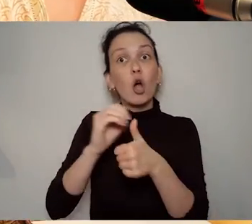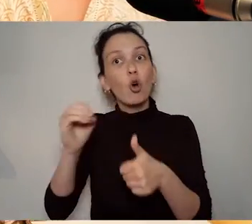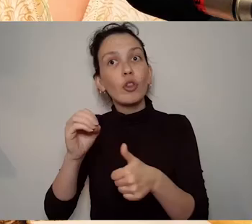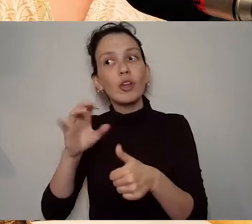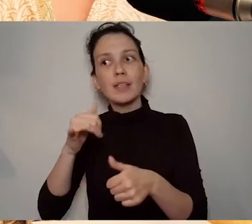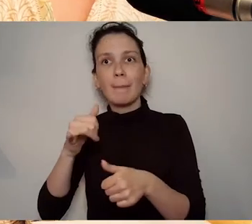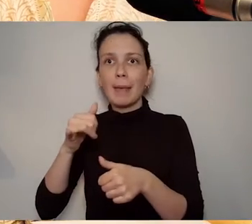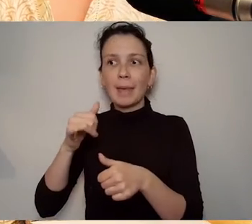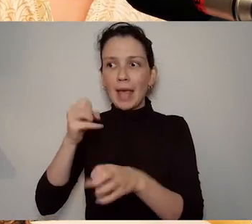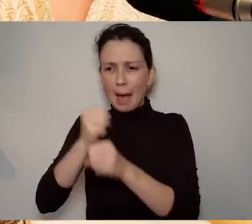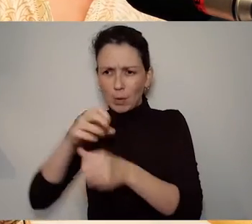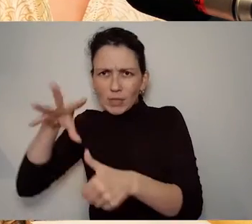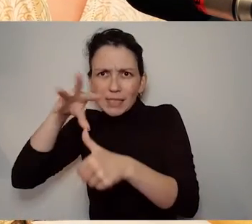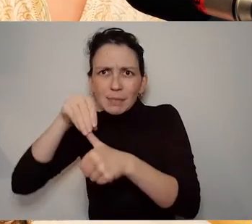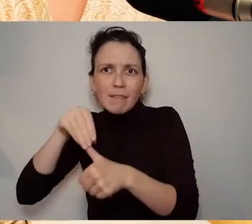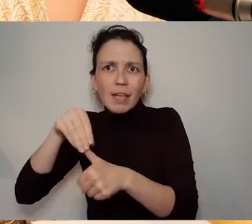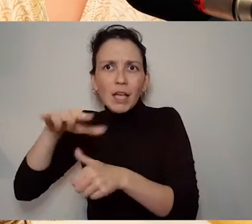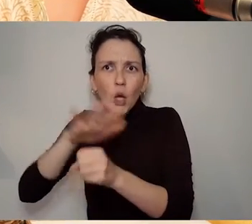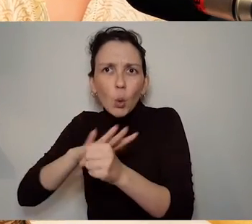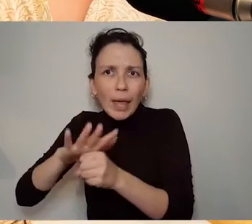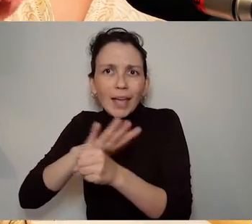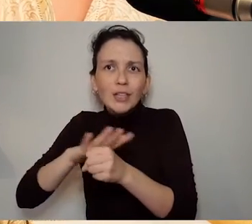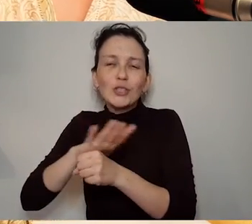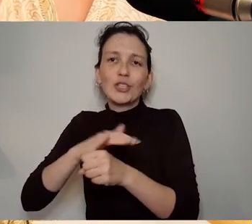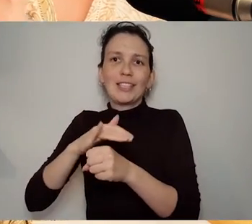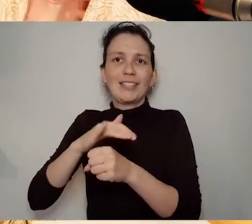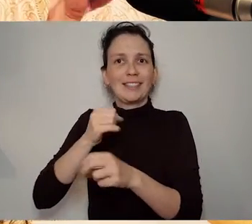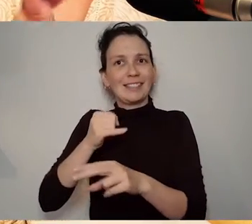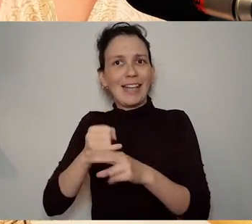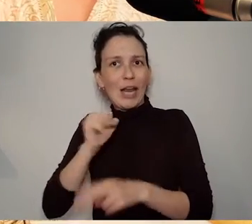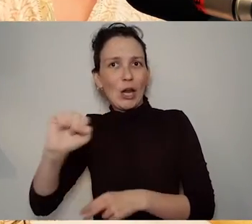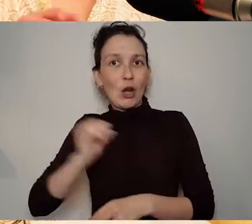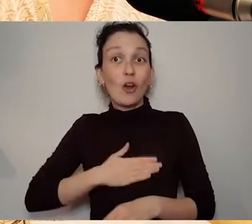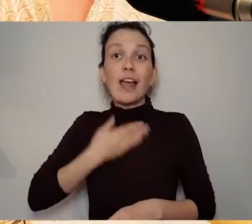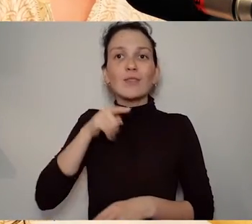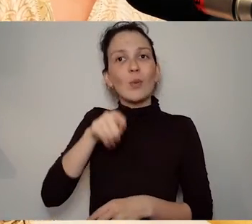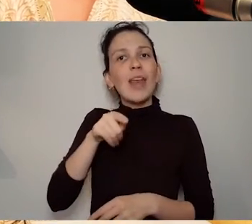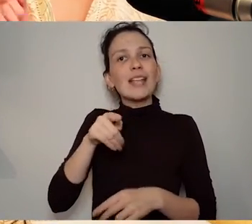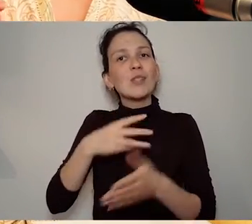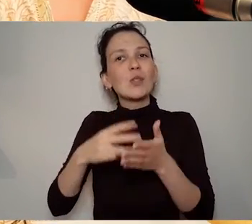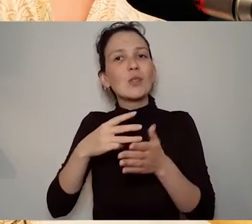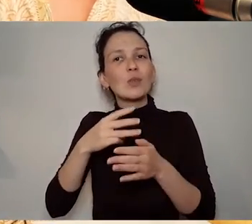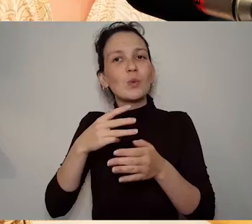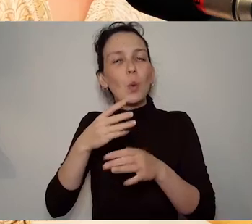rooting it in this geographical area. And so you can follow these little pinpoints on them on a map